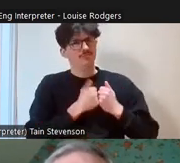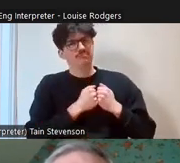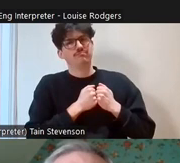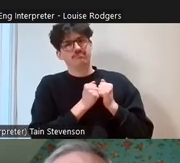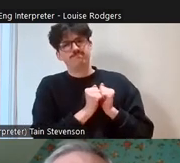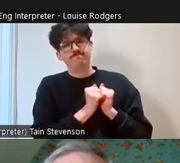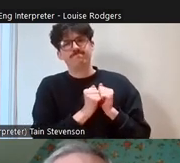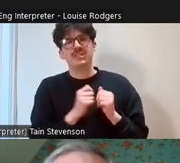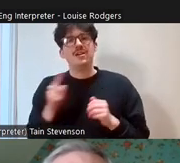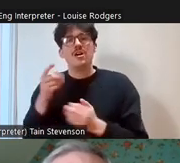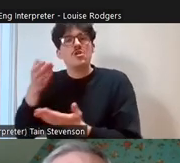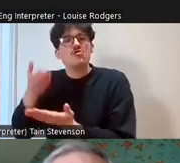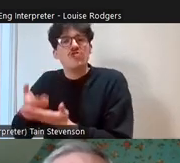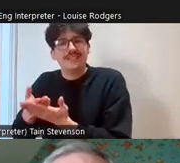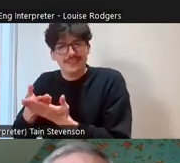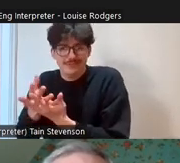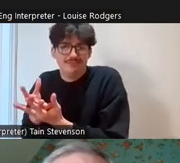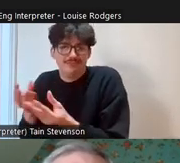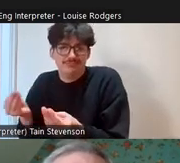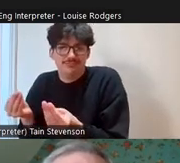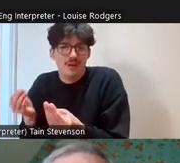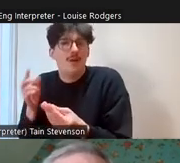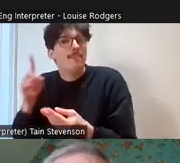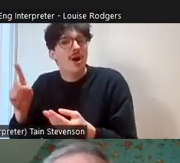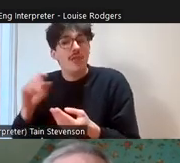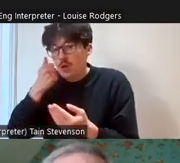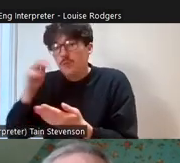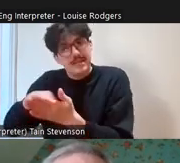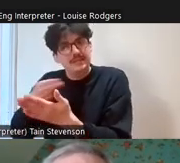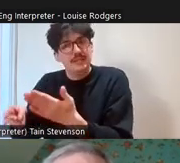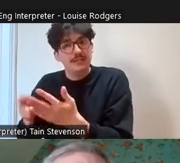but we're bound to have a few cancellations and we'd be very happy to see some more.